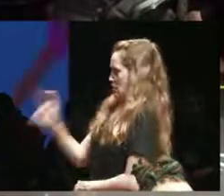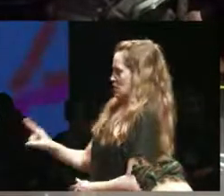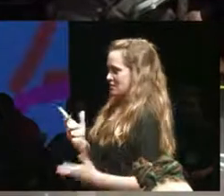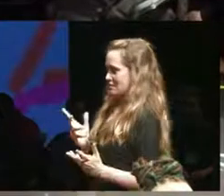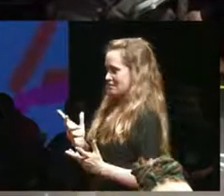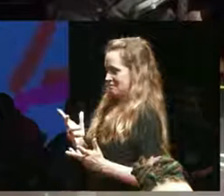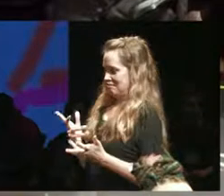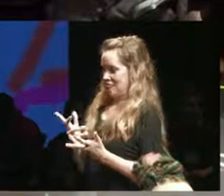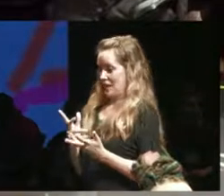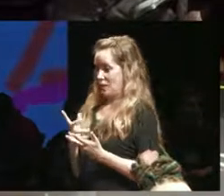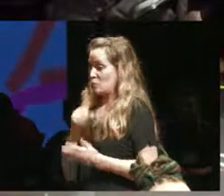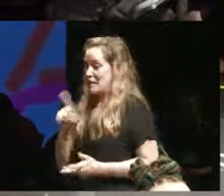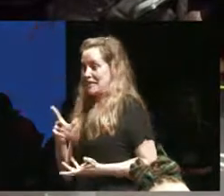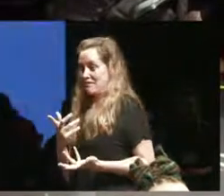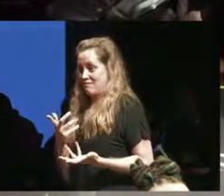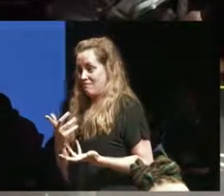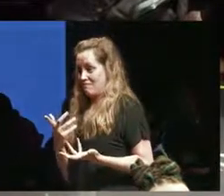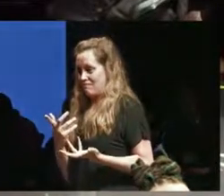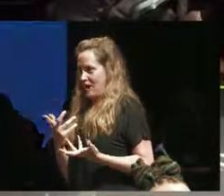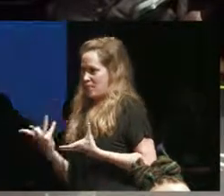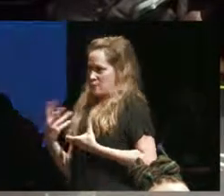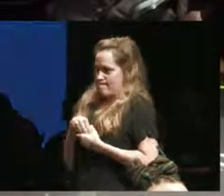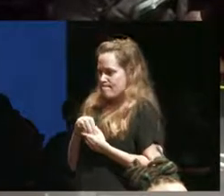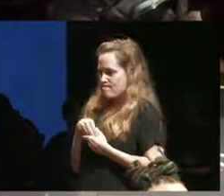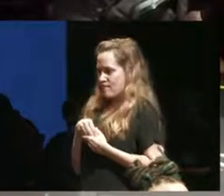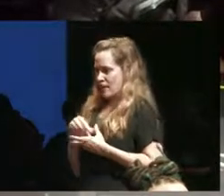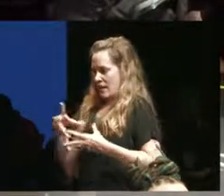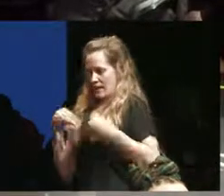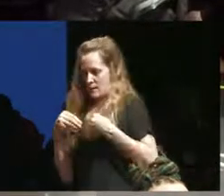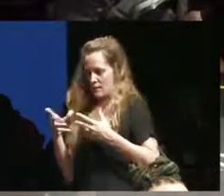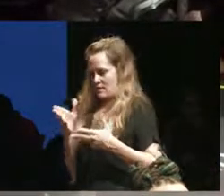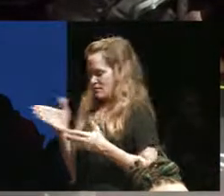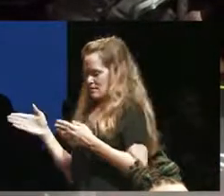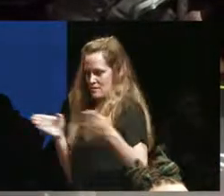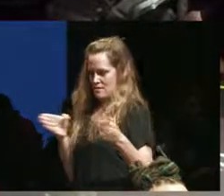close to any internal acceptance of of that and I'm